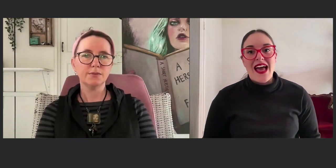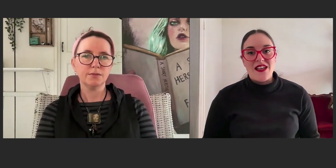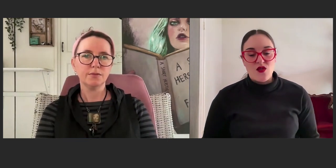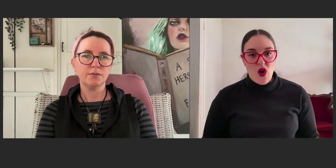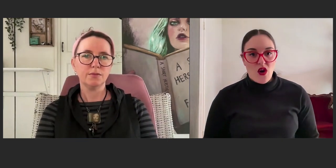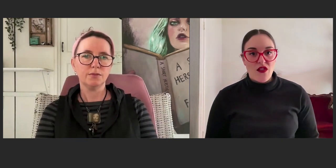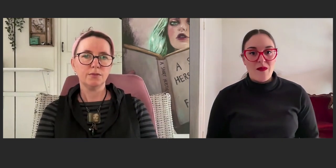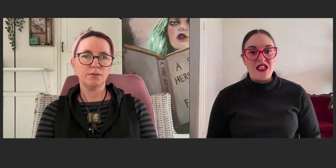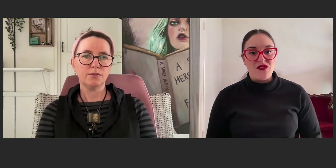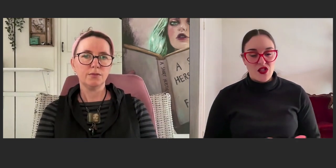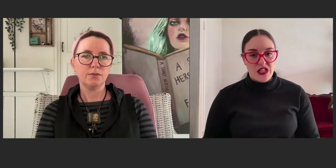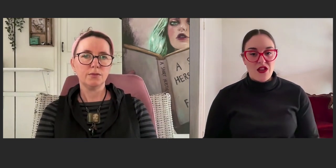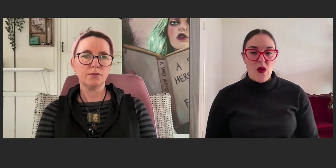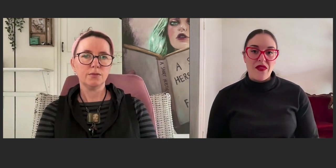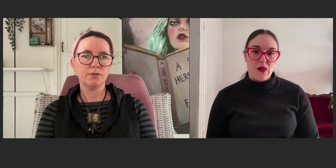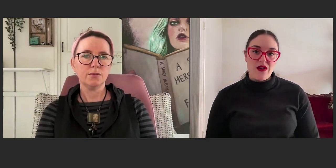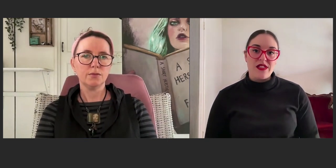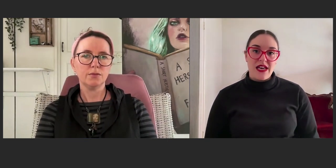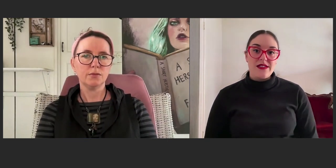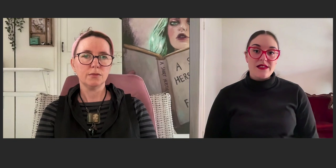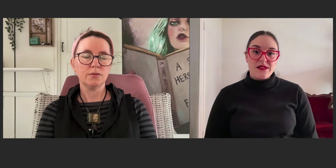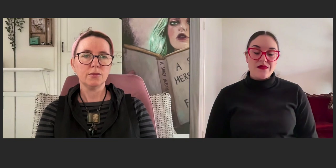and work on them individually throughout the process.